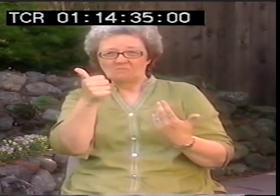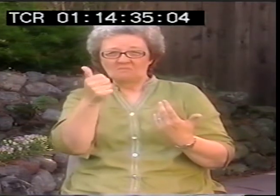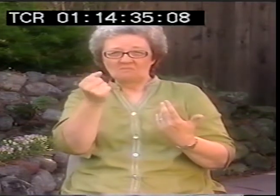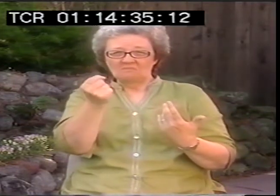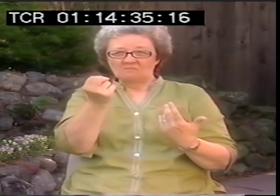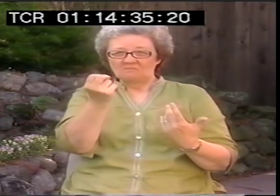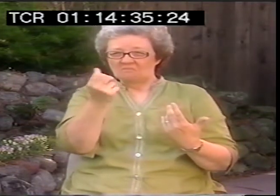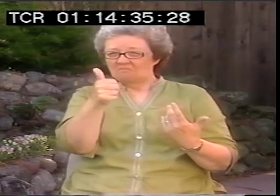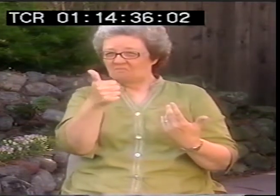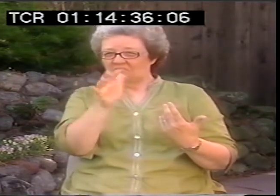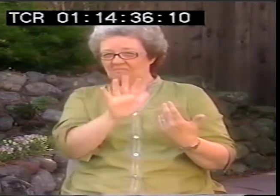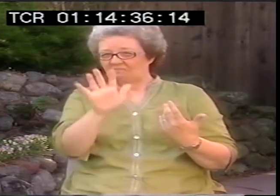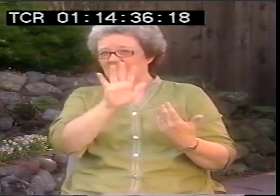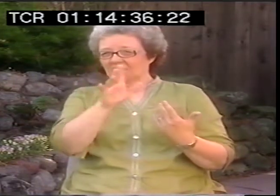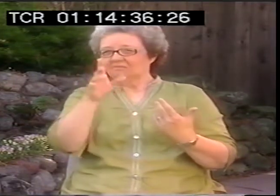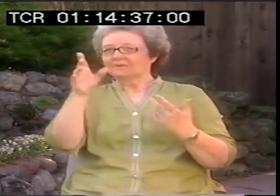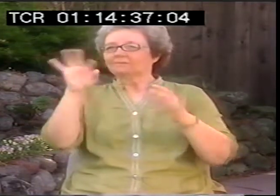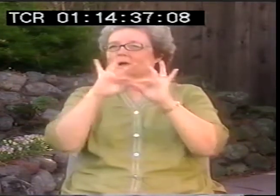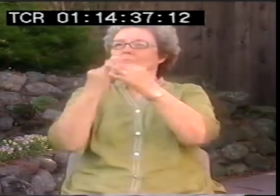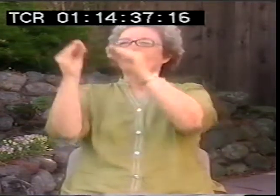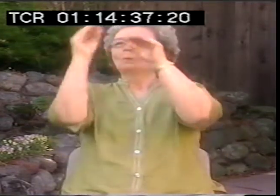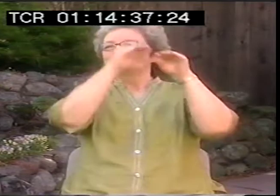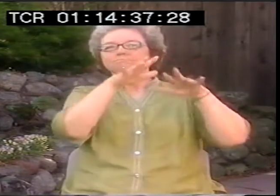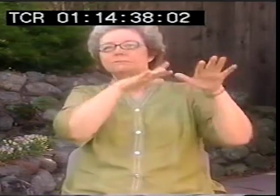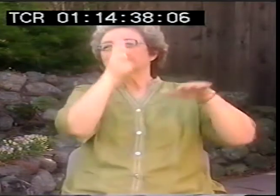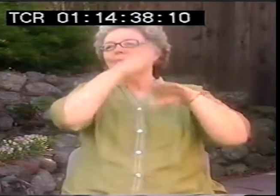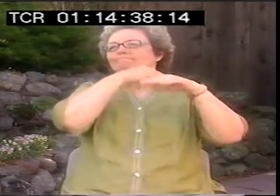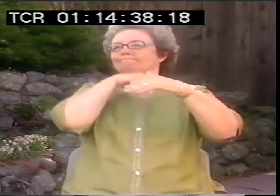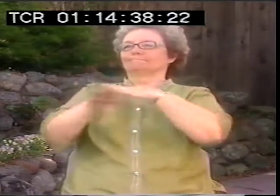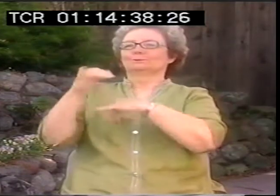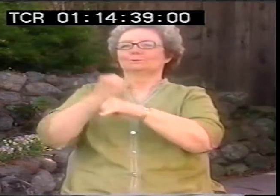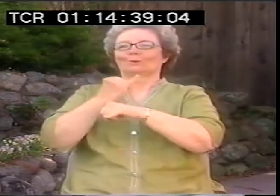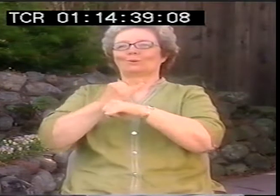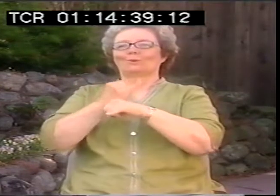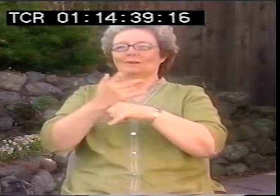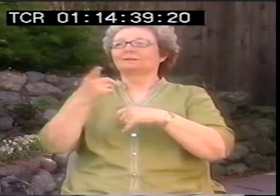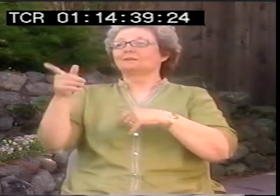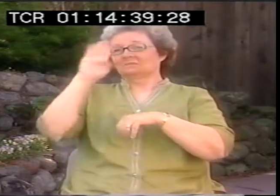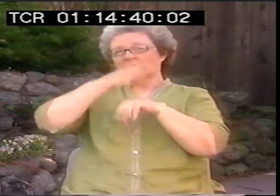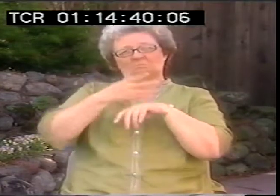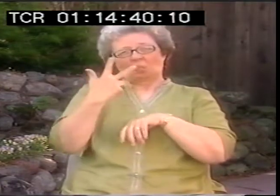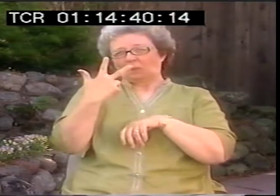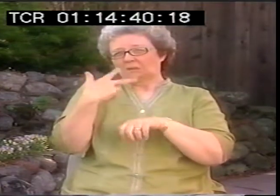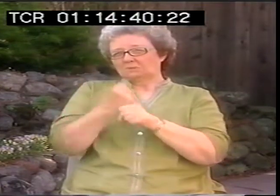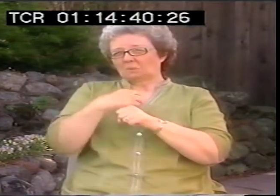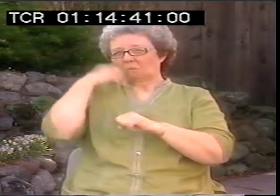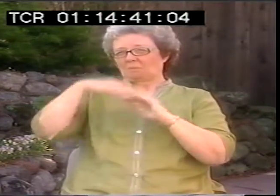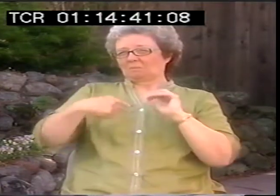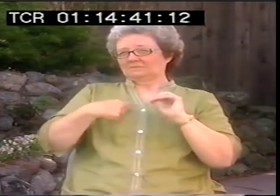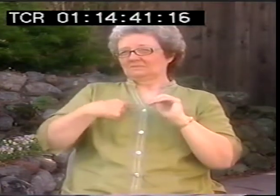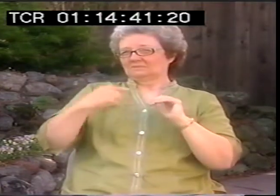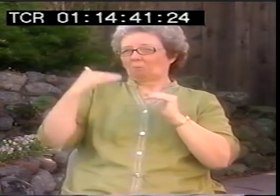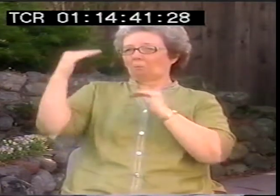in Berkeley when I was there. And I think when I was around 10 or 12, that's when the family moved here